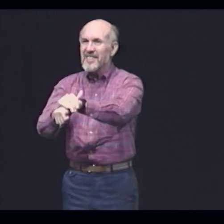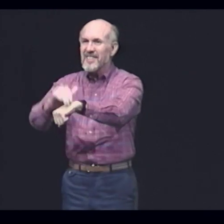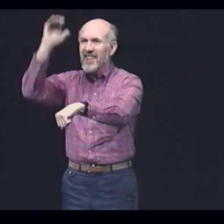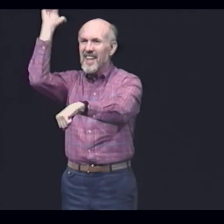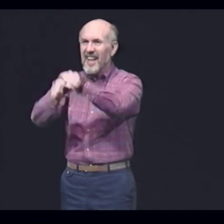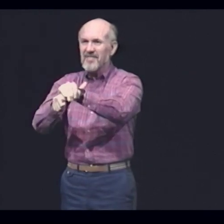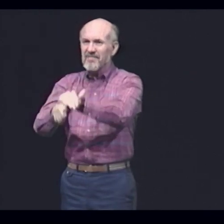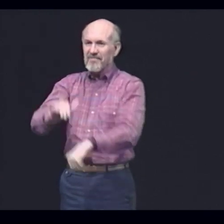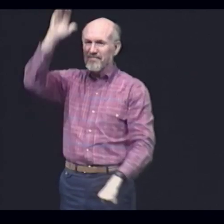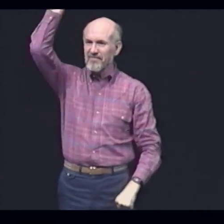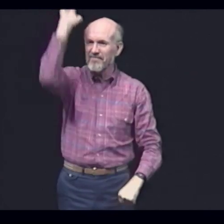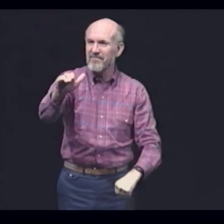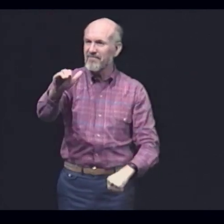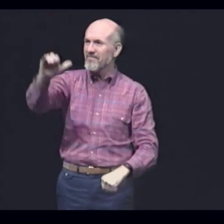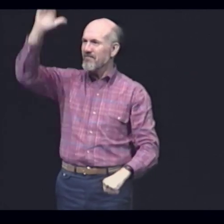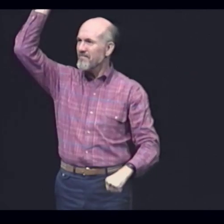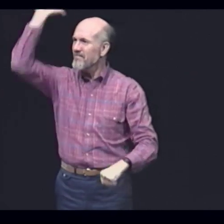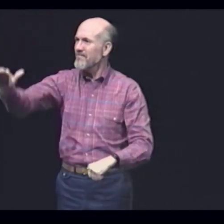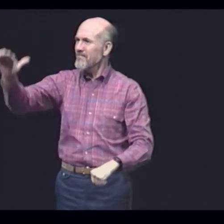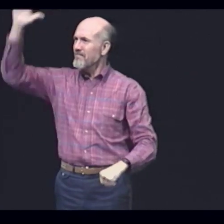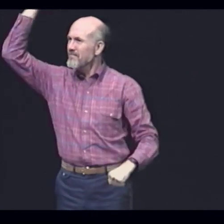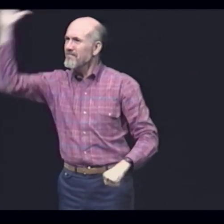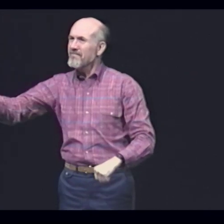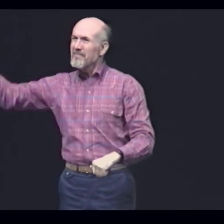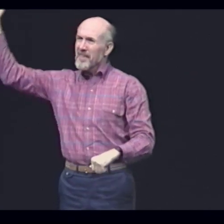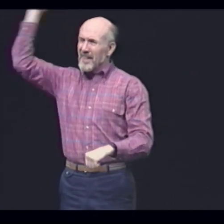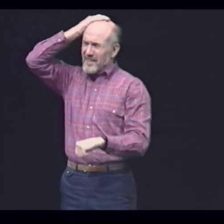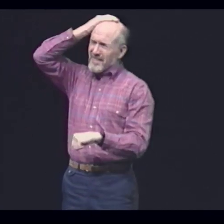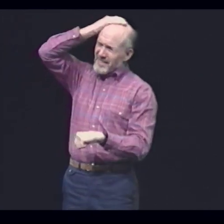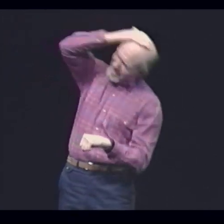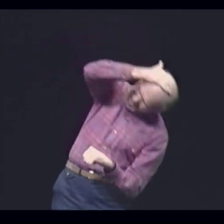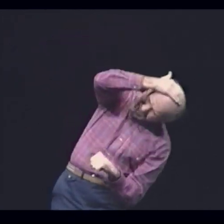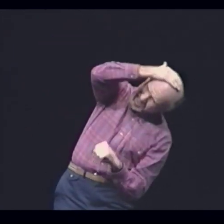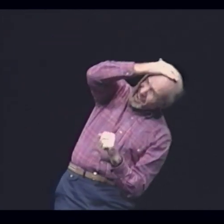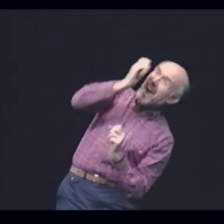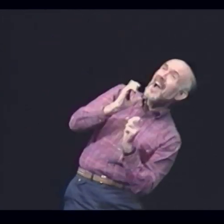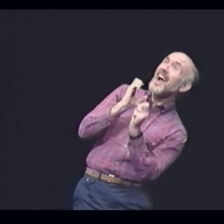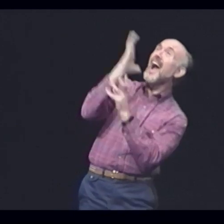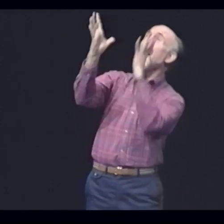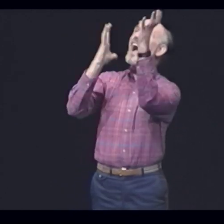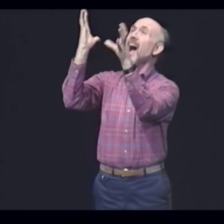English, English, English, English, English, English, English!